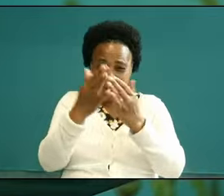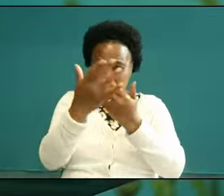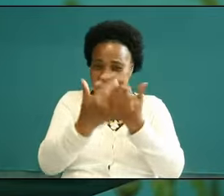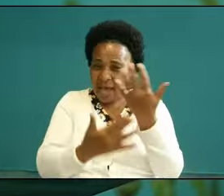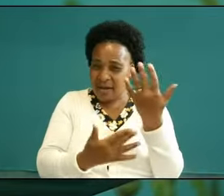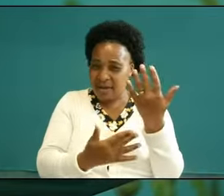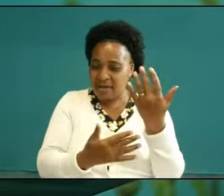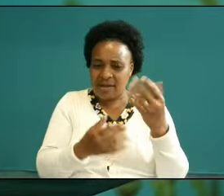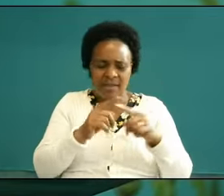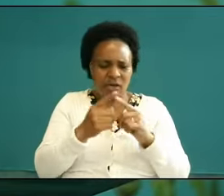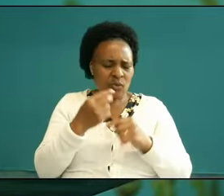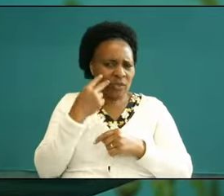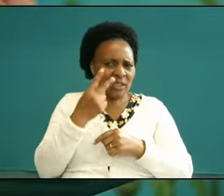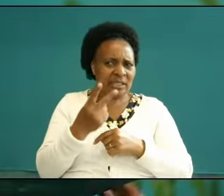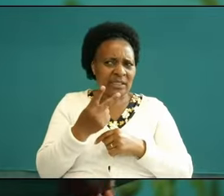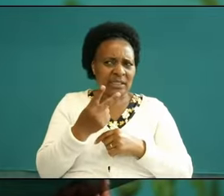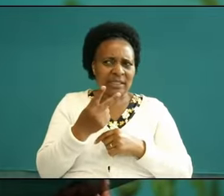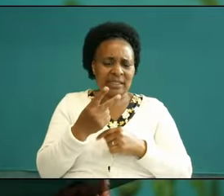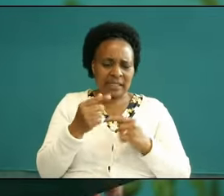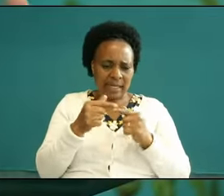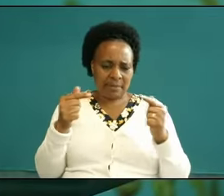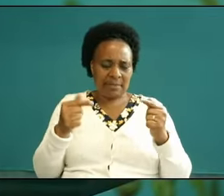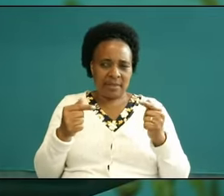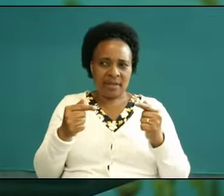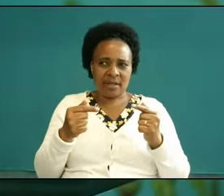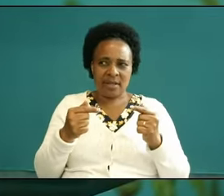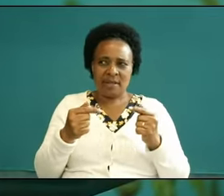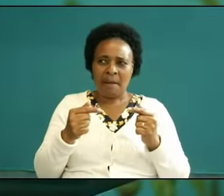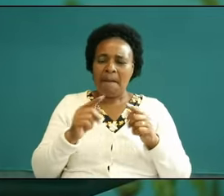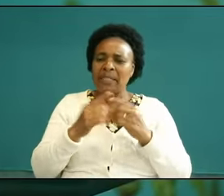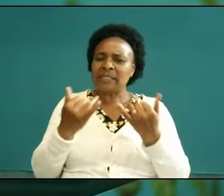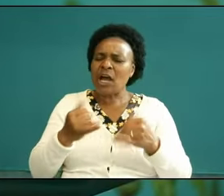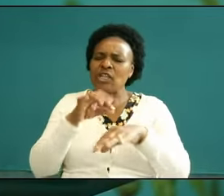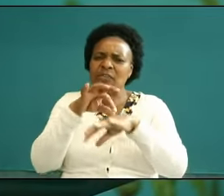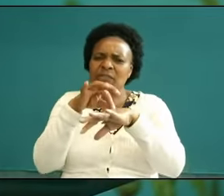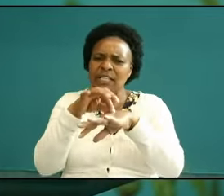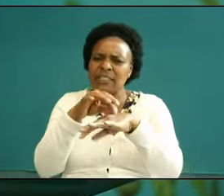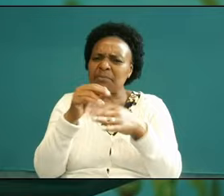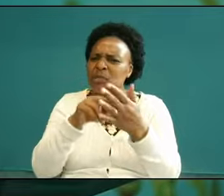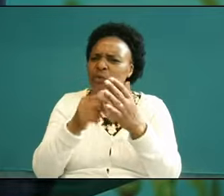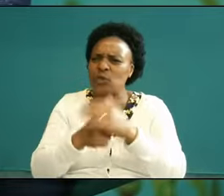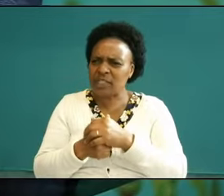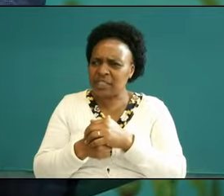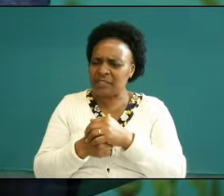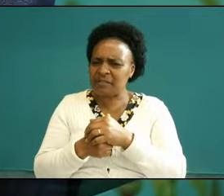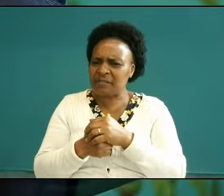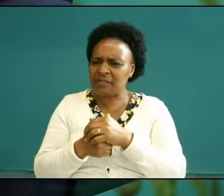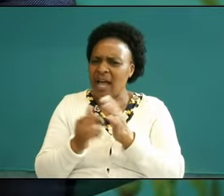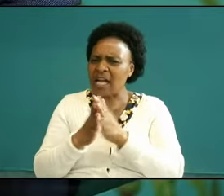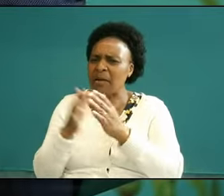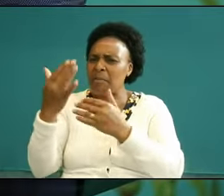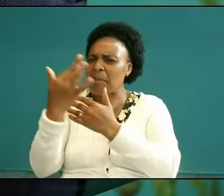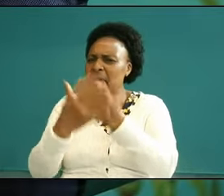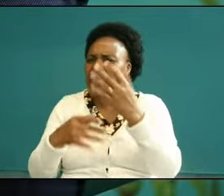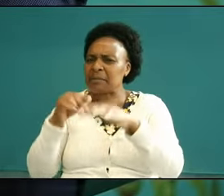wouldn't see the enemy now not because on the flesh is not by Blood it means it is not a human